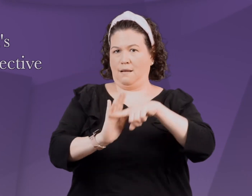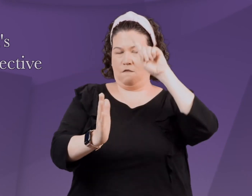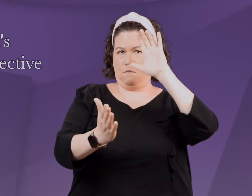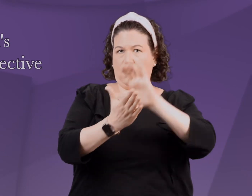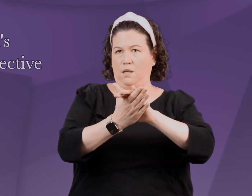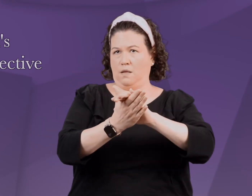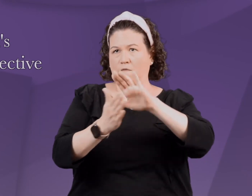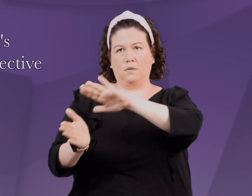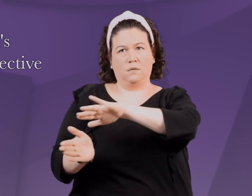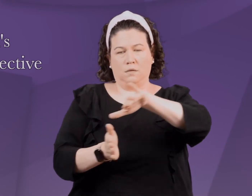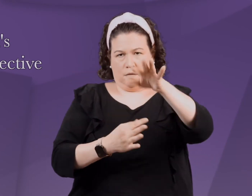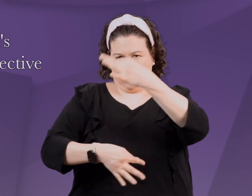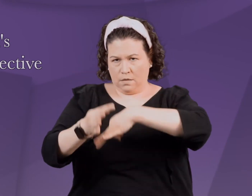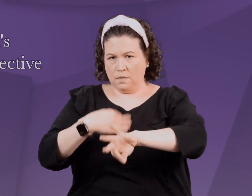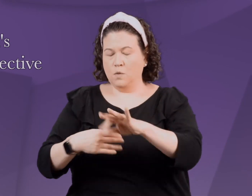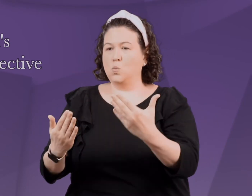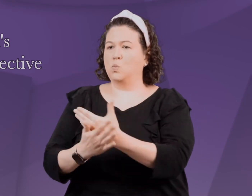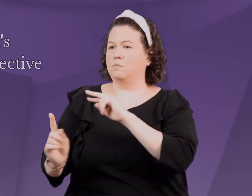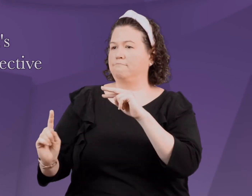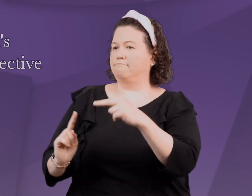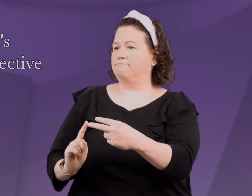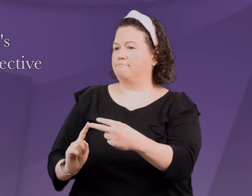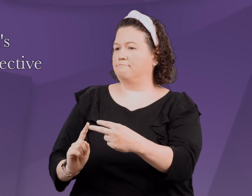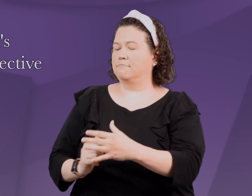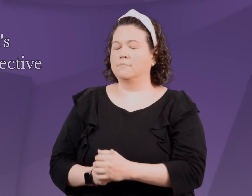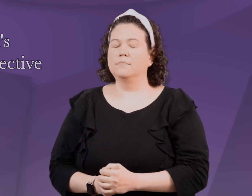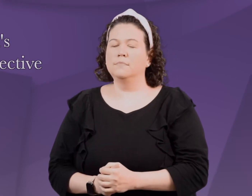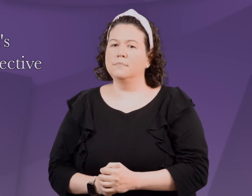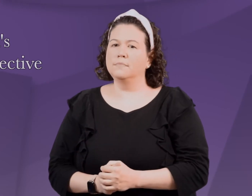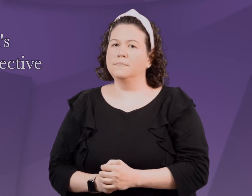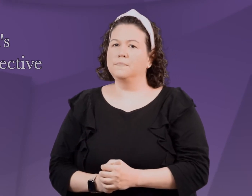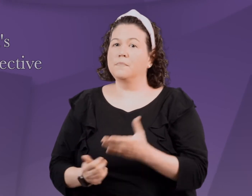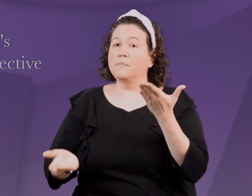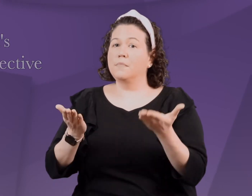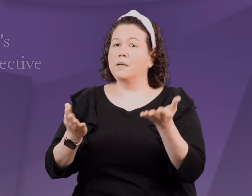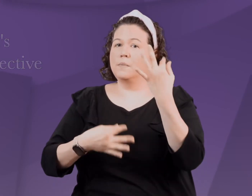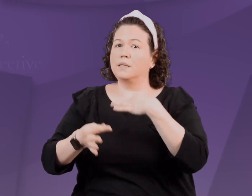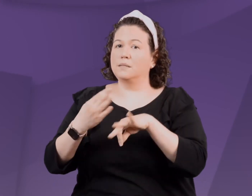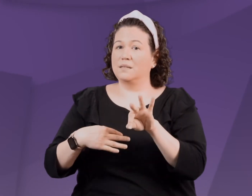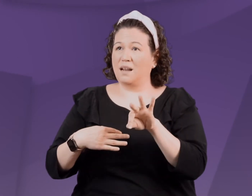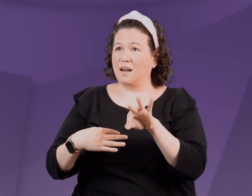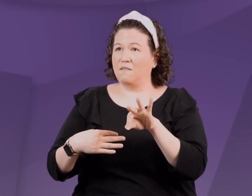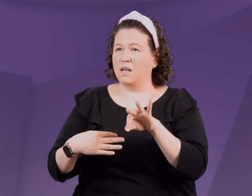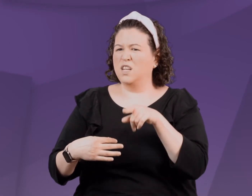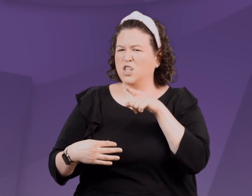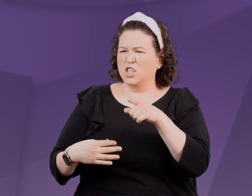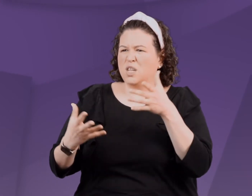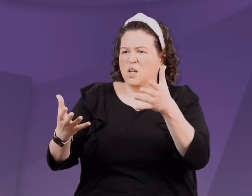Through these lenses we replace the negative belief we previously held with a new perspective.